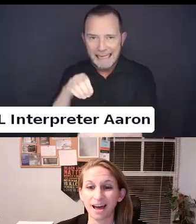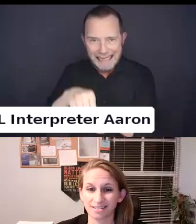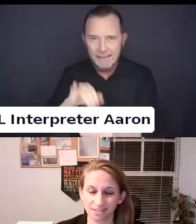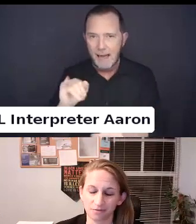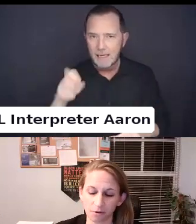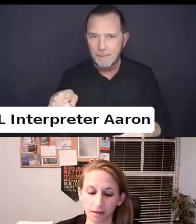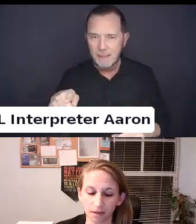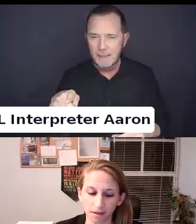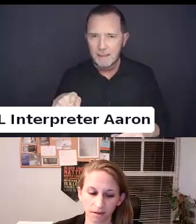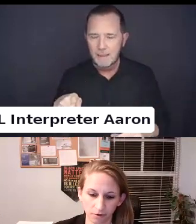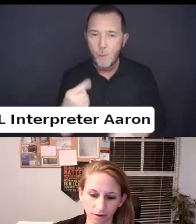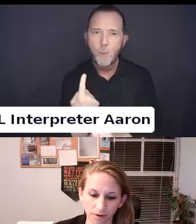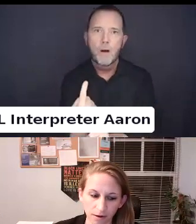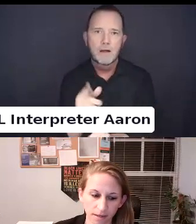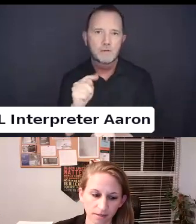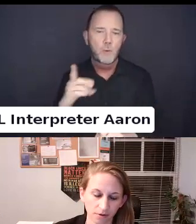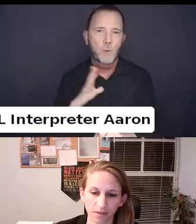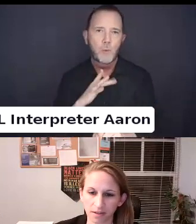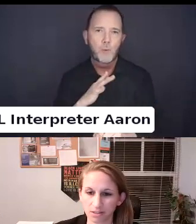to access a learning environment.